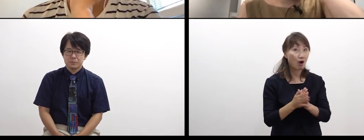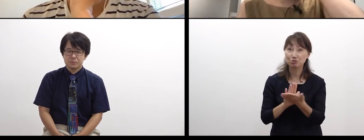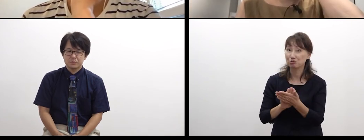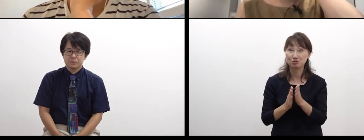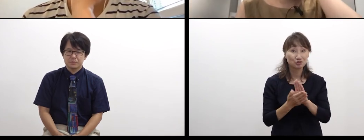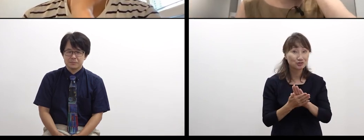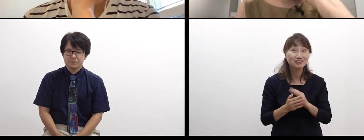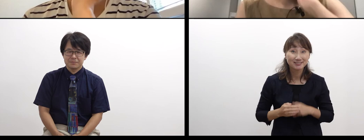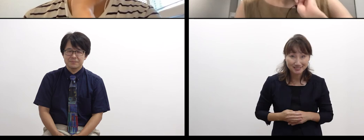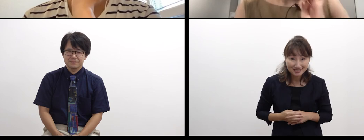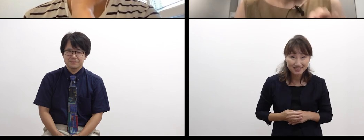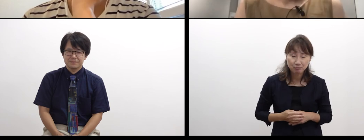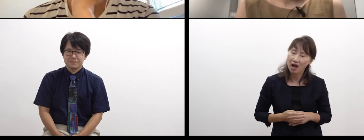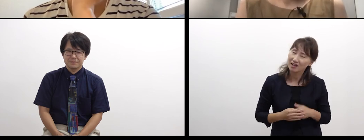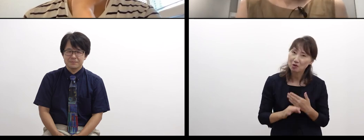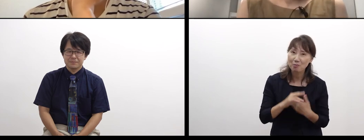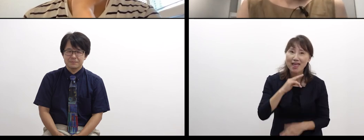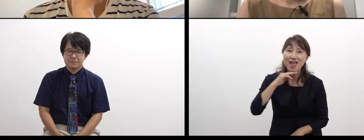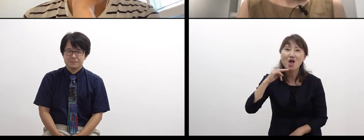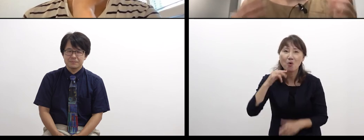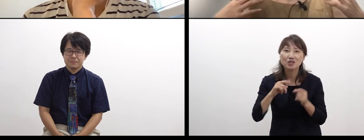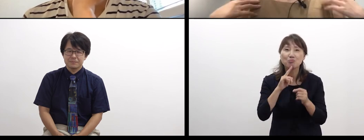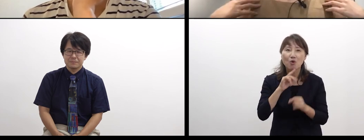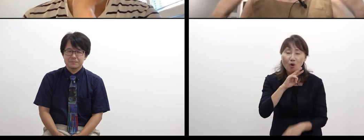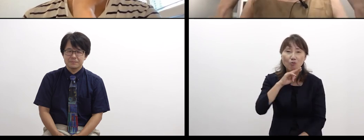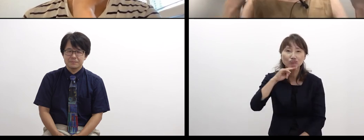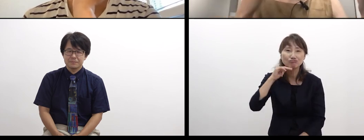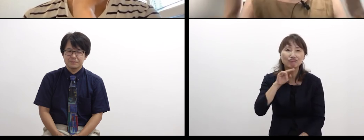their character changes.